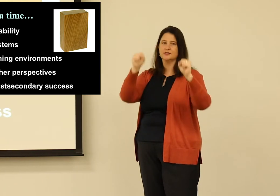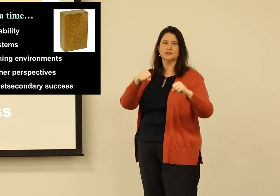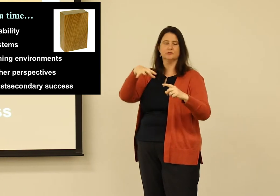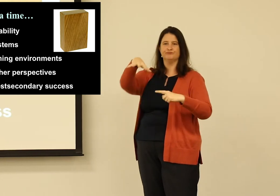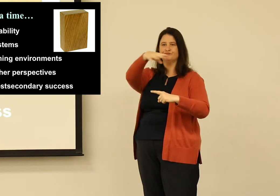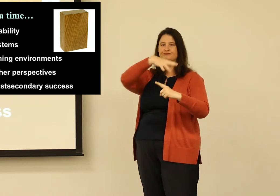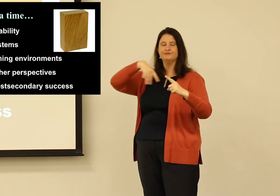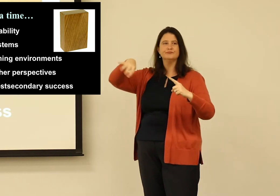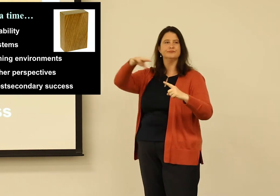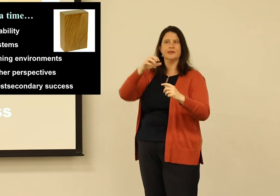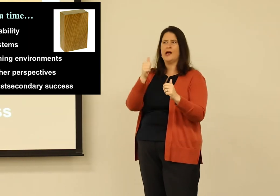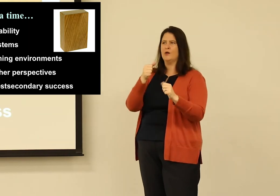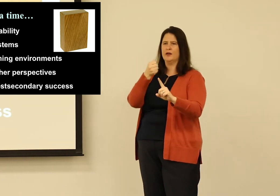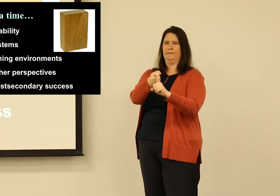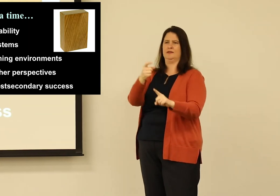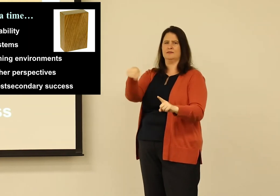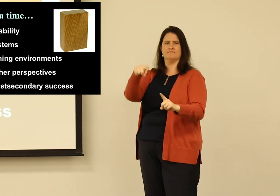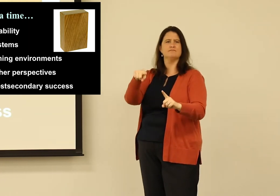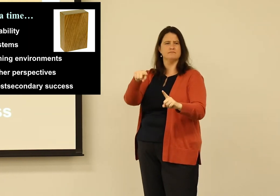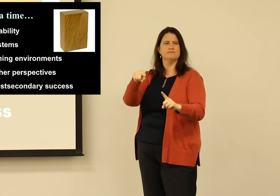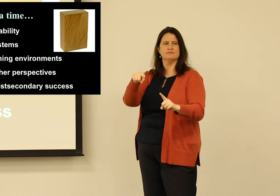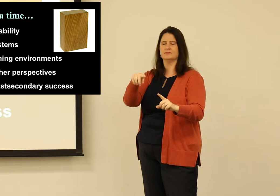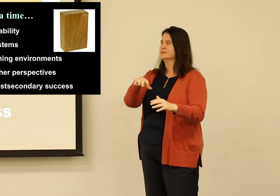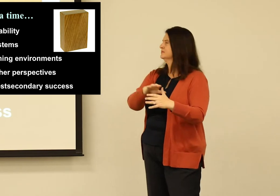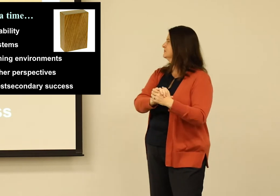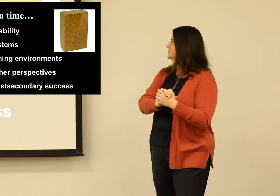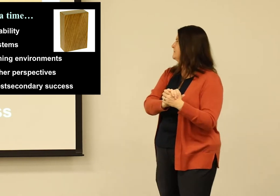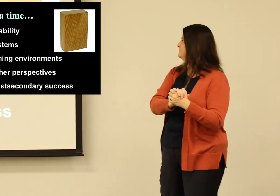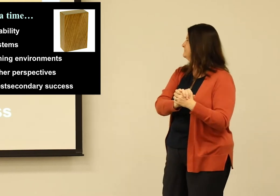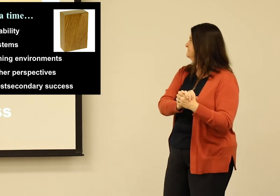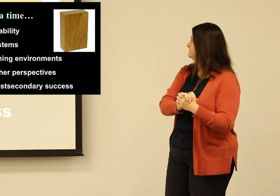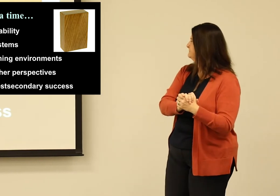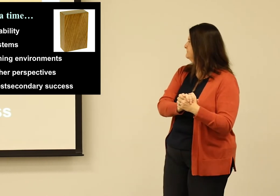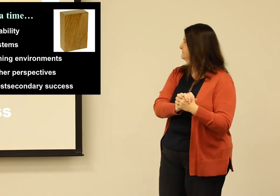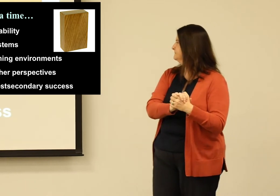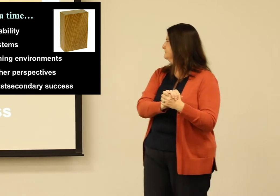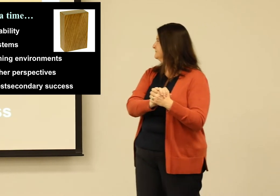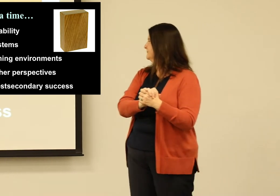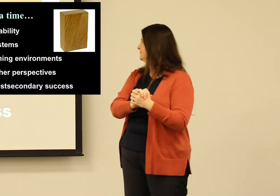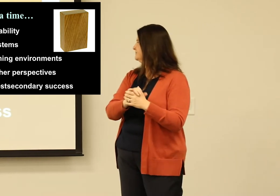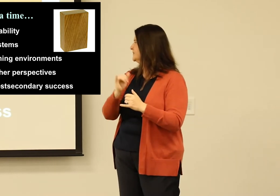that was important to study, but you had to understand the system and the context that they were in to understand the impact on them.